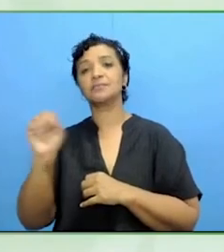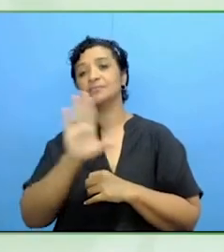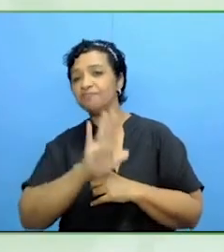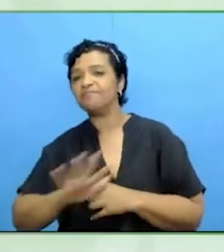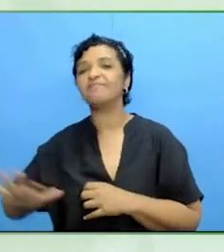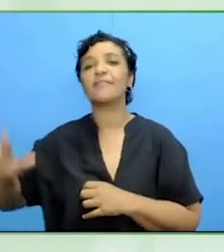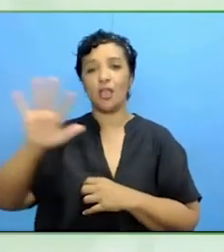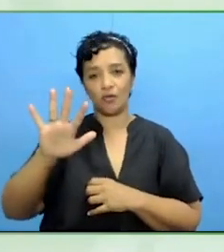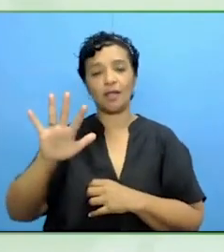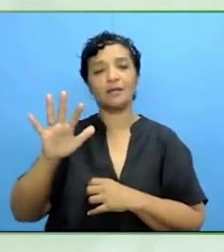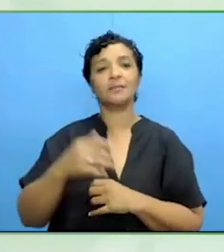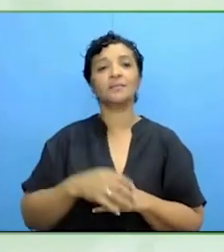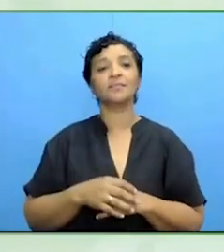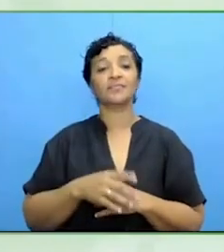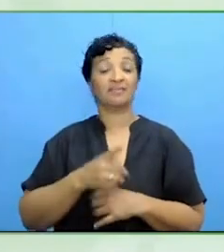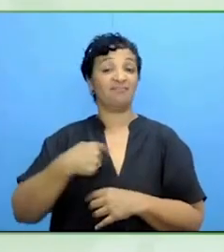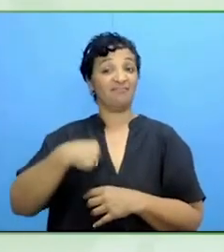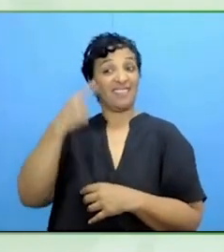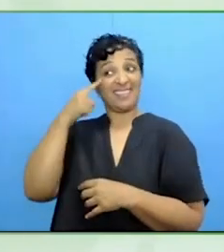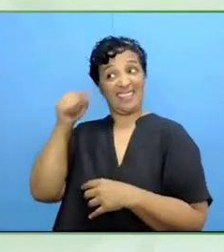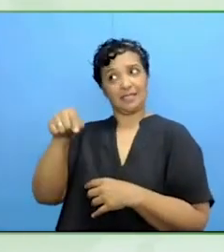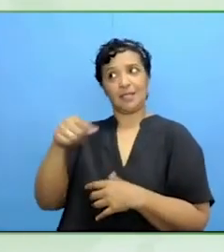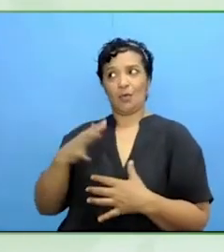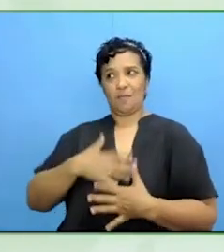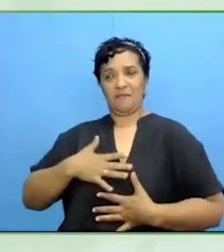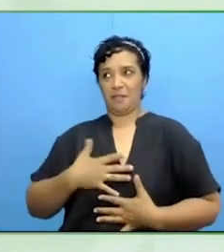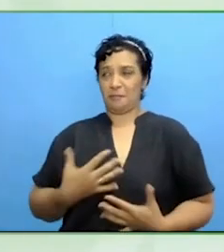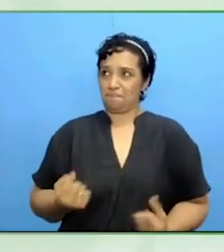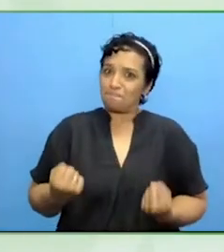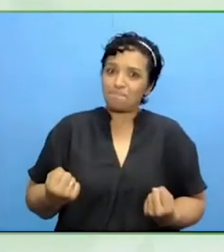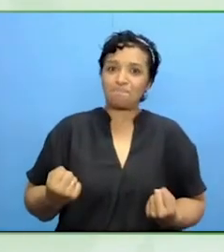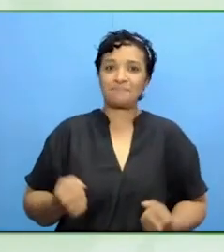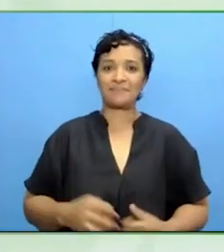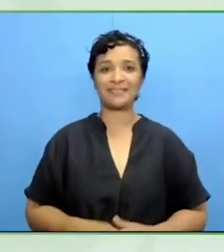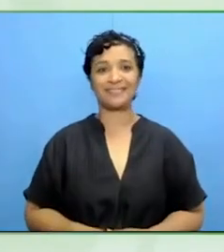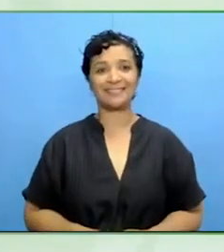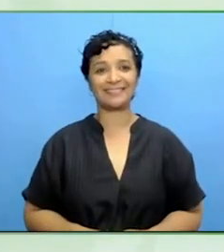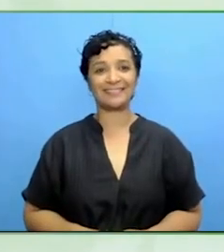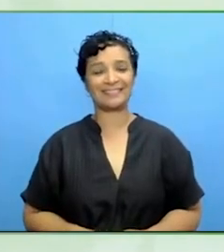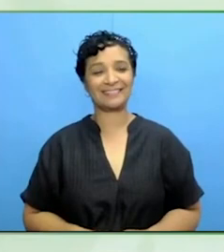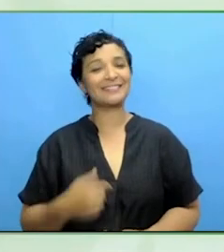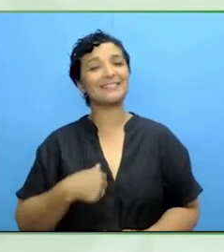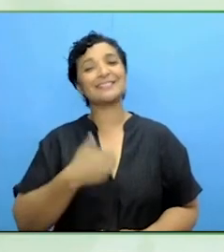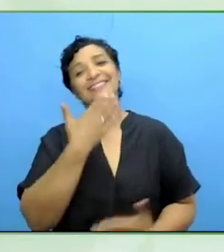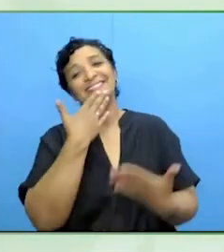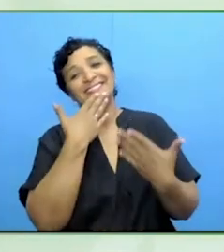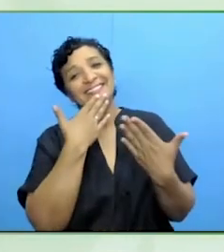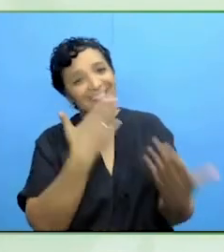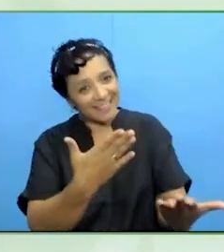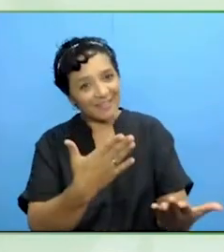That keeps me busy. Listen, I want to say a huge thank you to you for your continued